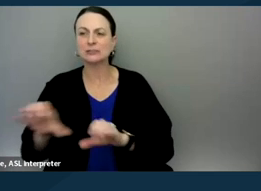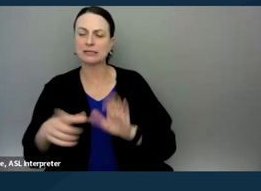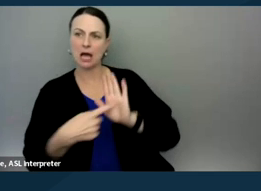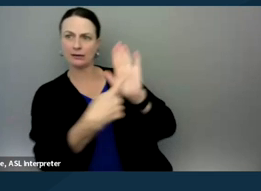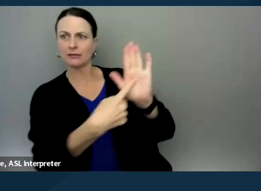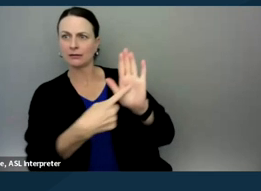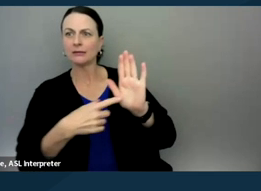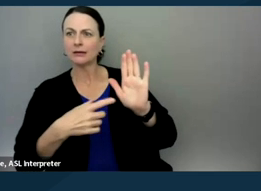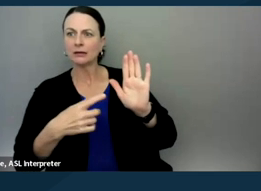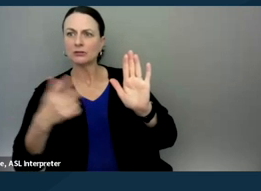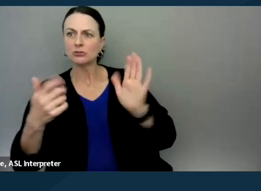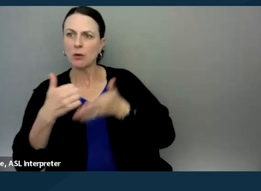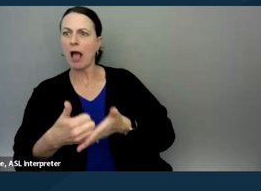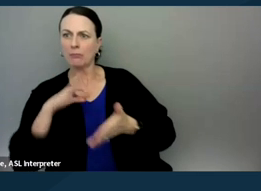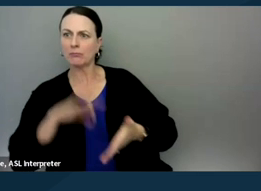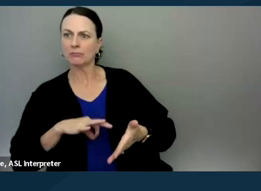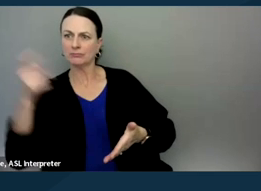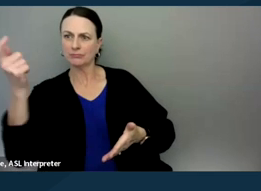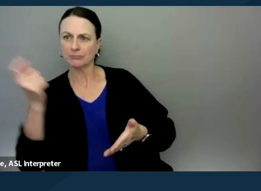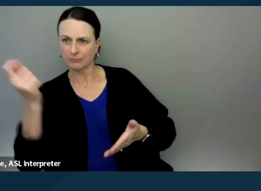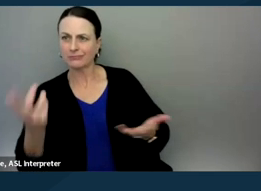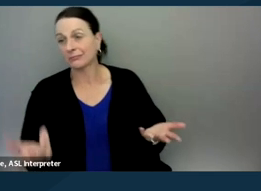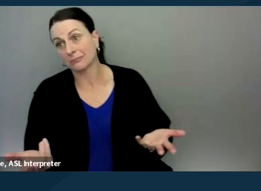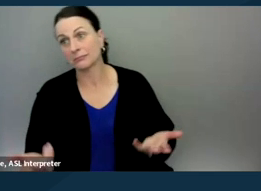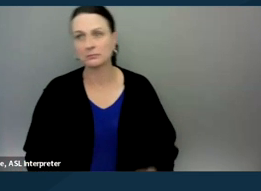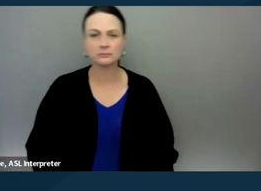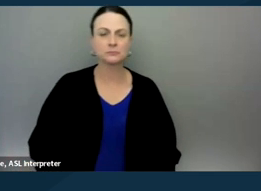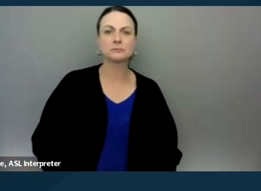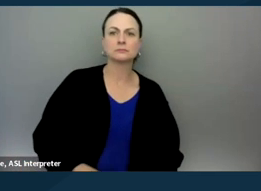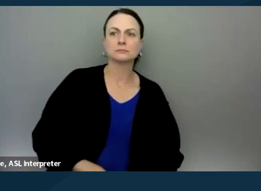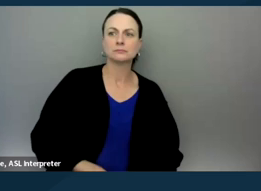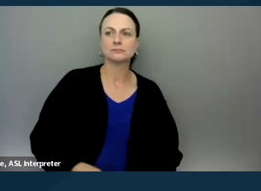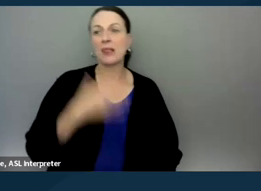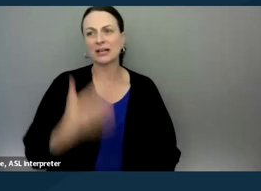representation or project, whatever it is. Thank you.